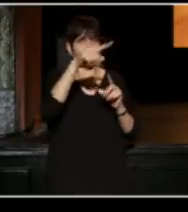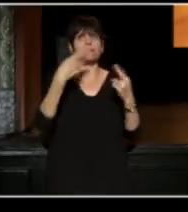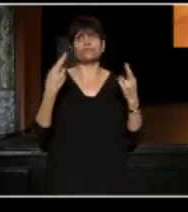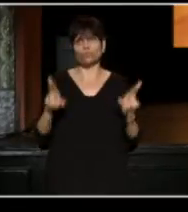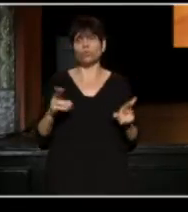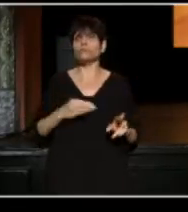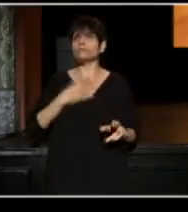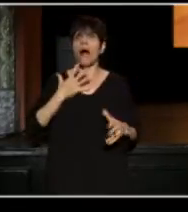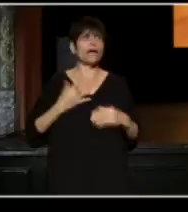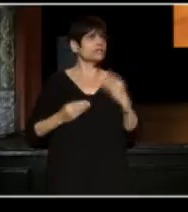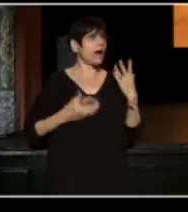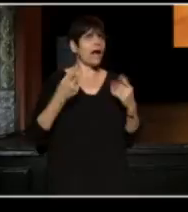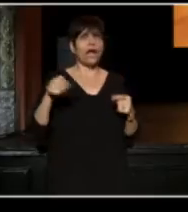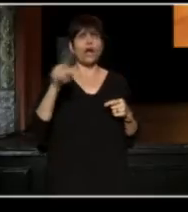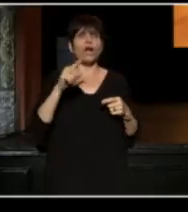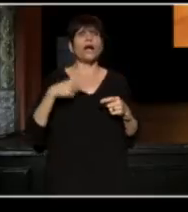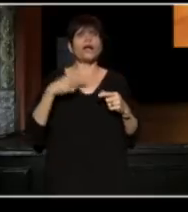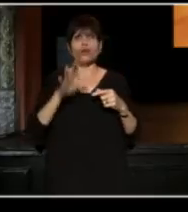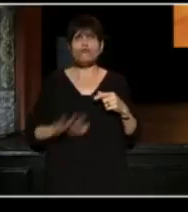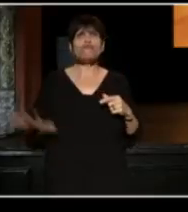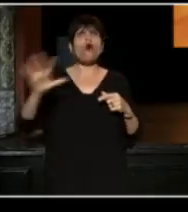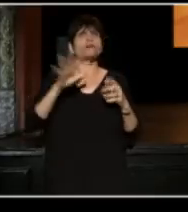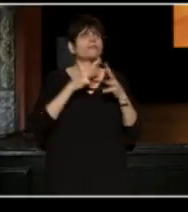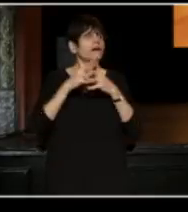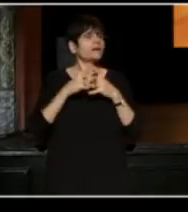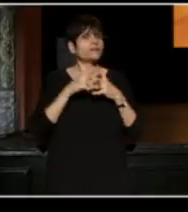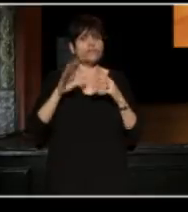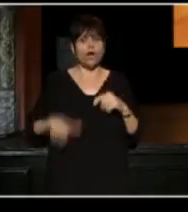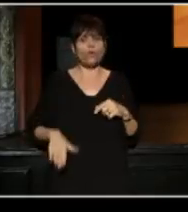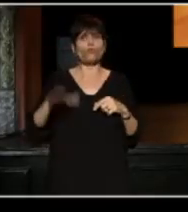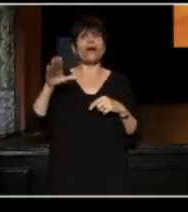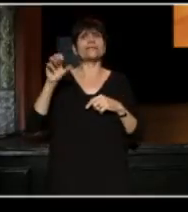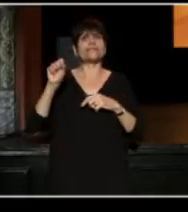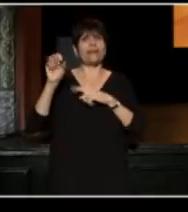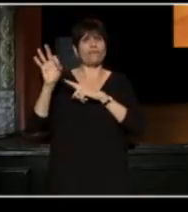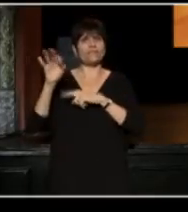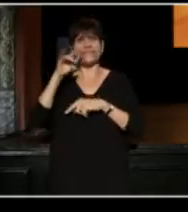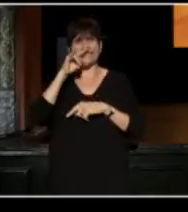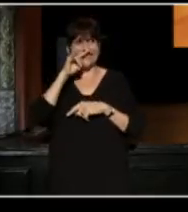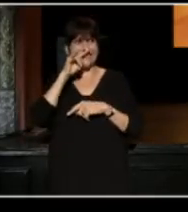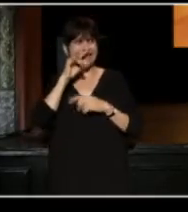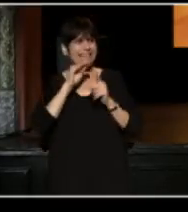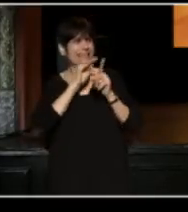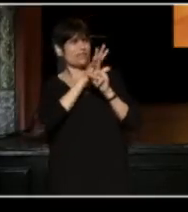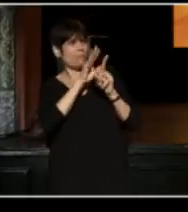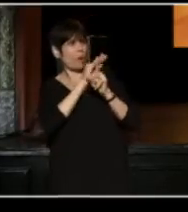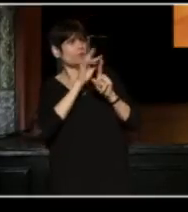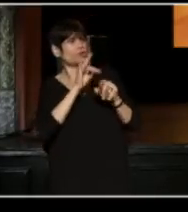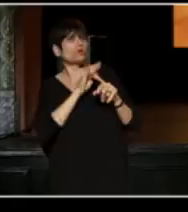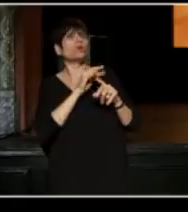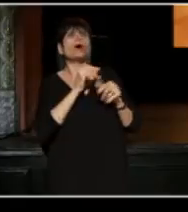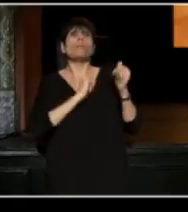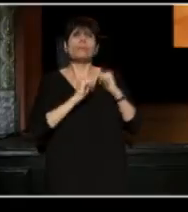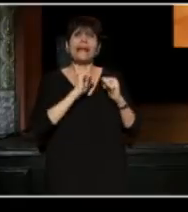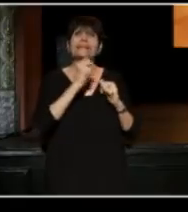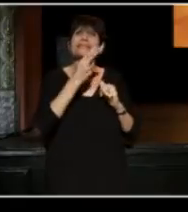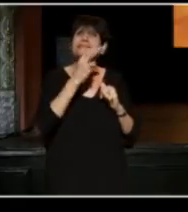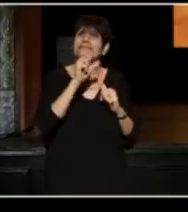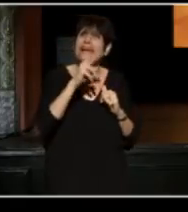and across the country. I was raised in San Francisco, and as a kid I was exposed to the early plays of Sam Shepard at the Magic Theater,